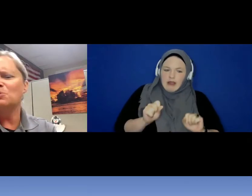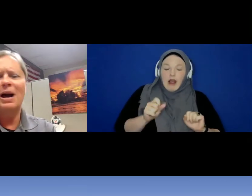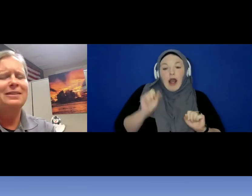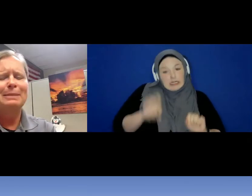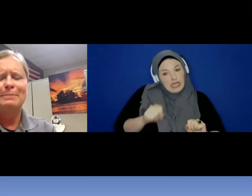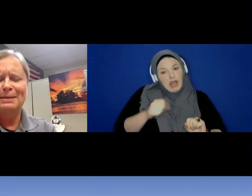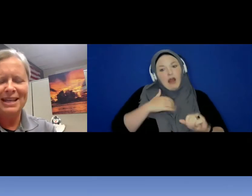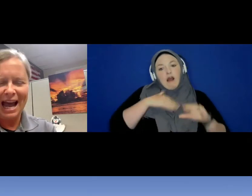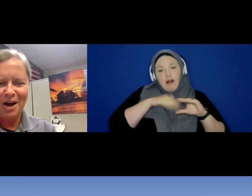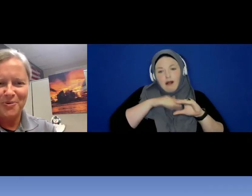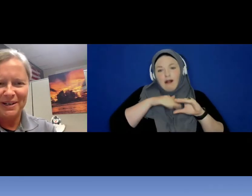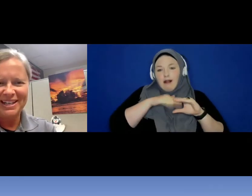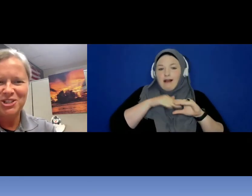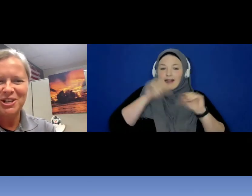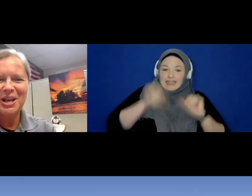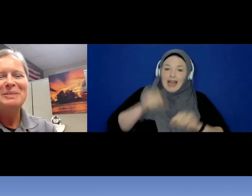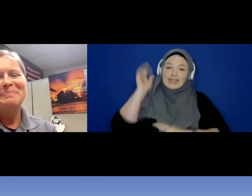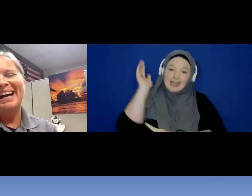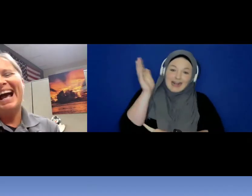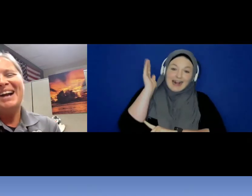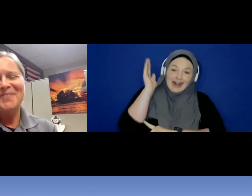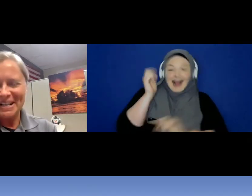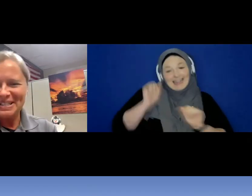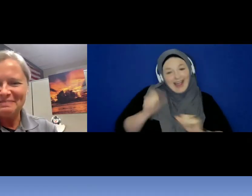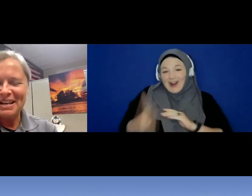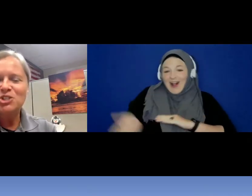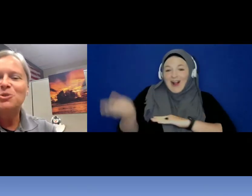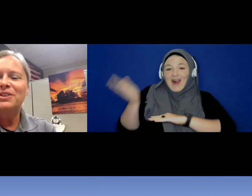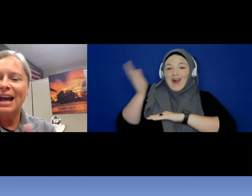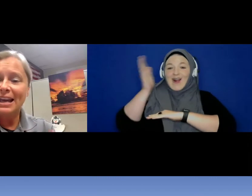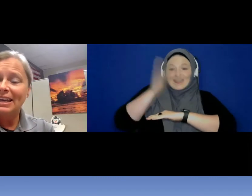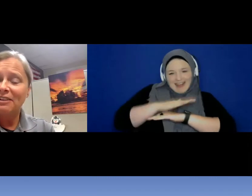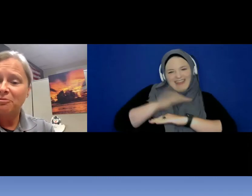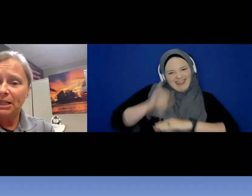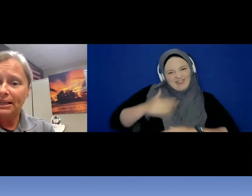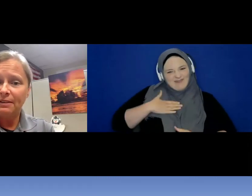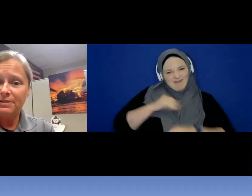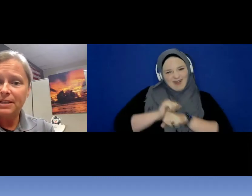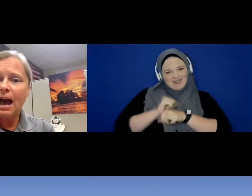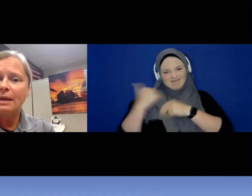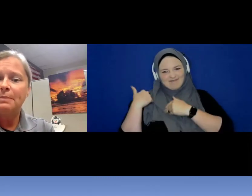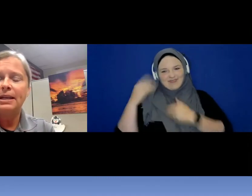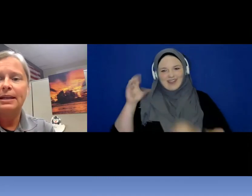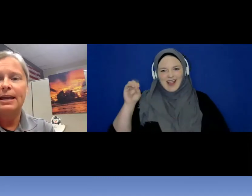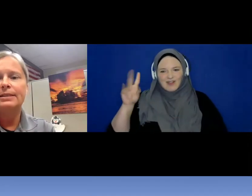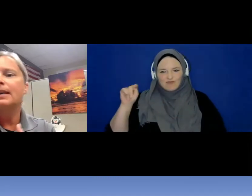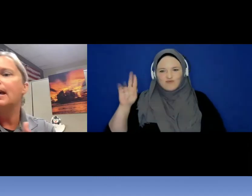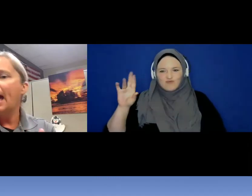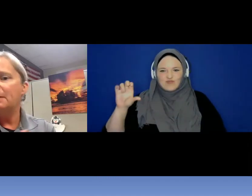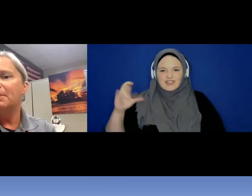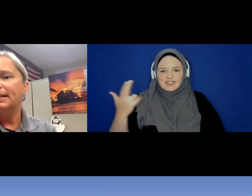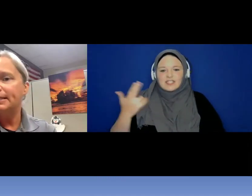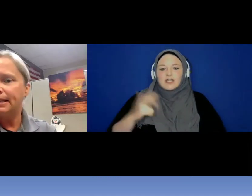why they made me outreach I wanted to make sure that I gave plenty of time in case anybody did